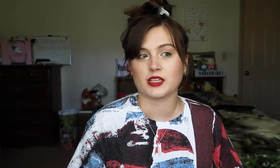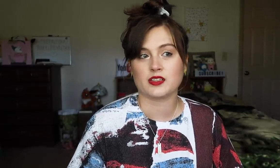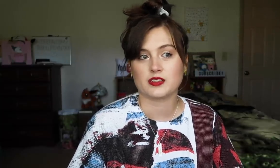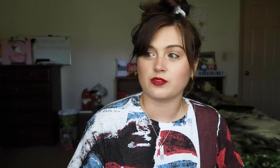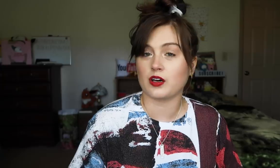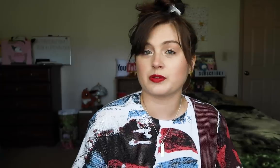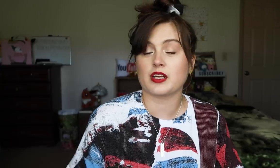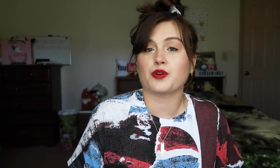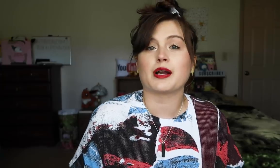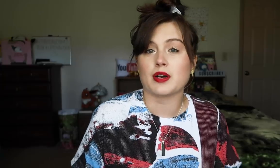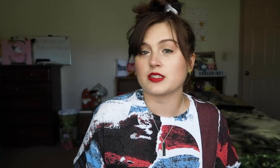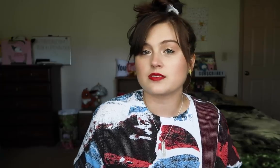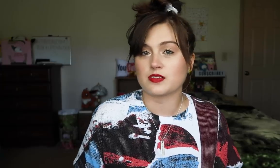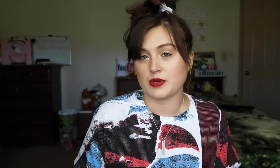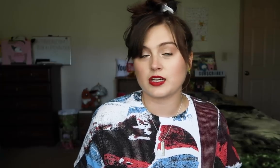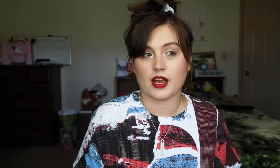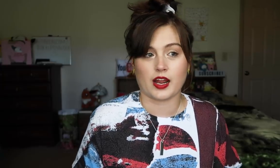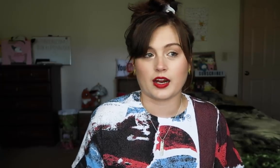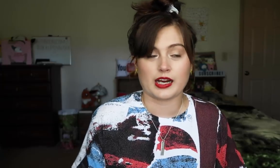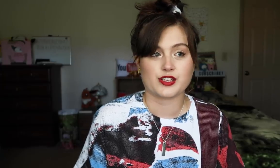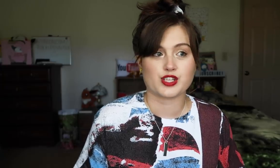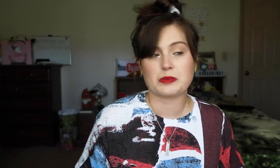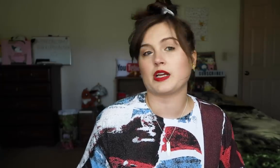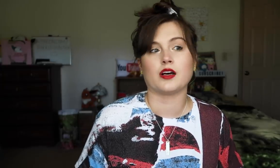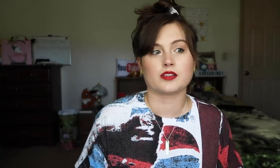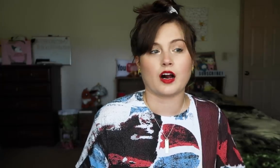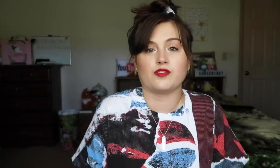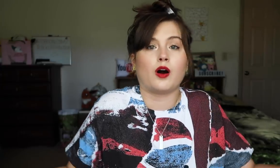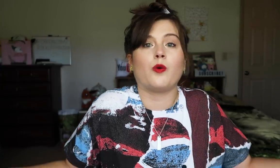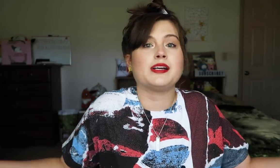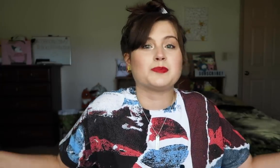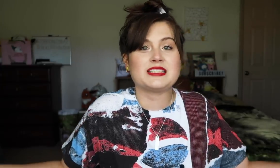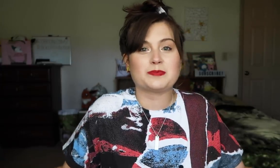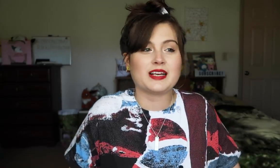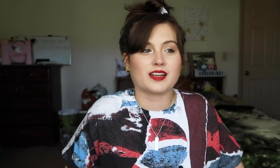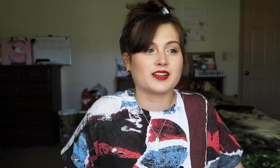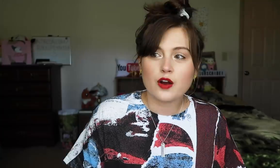because, well, it was never recommended to me and I guess just because I've always been speaking.